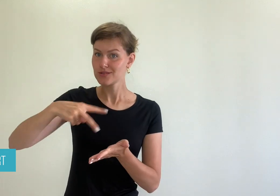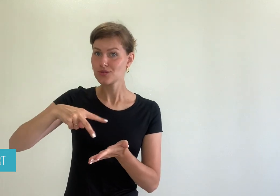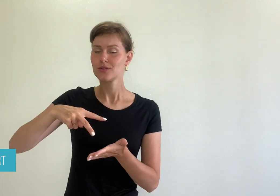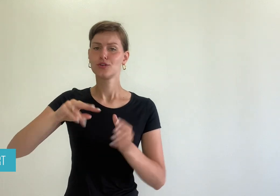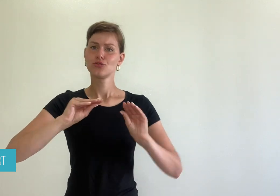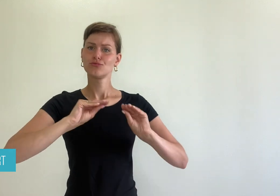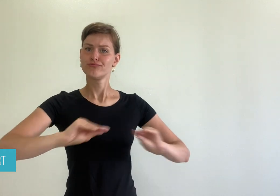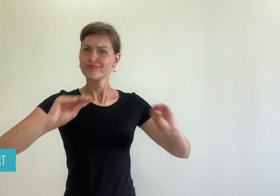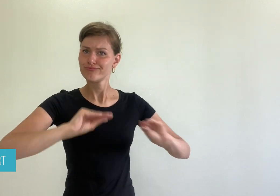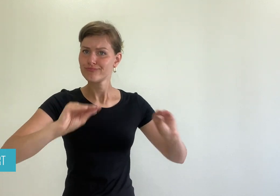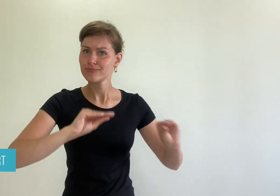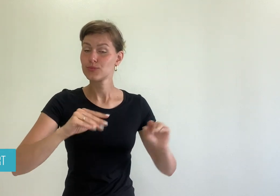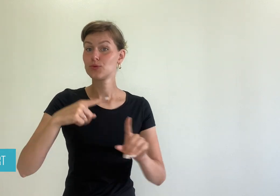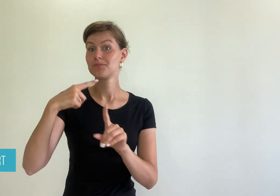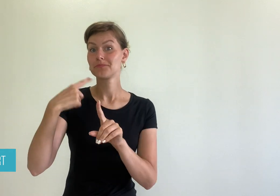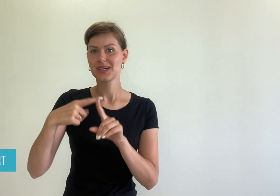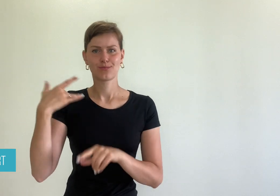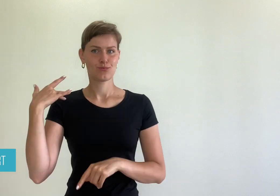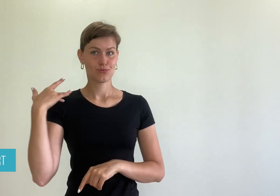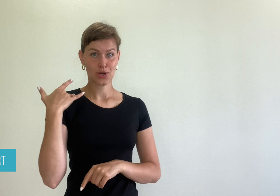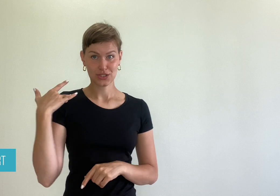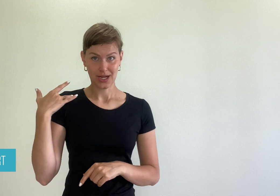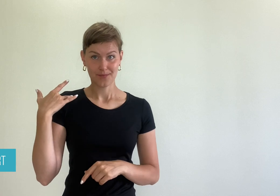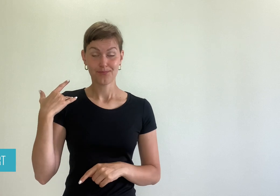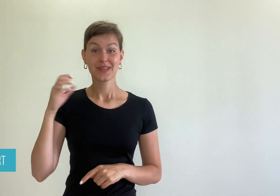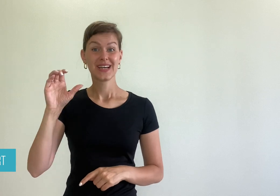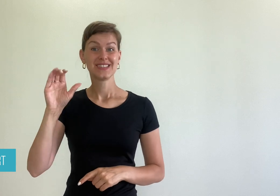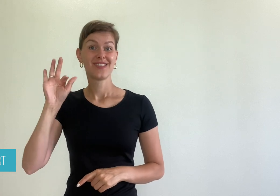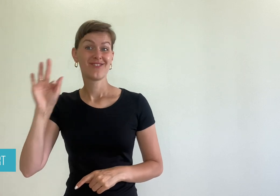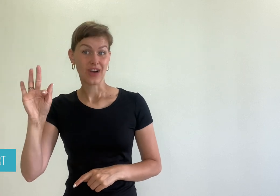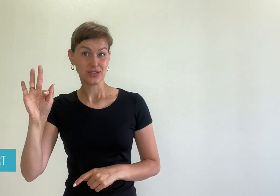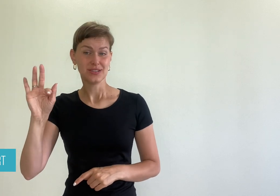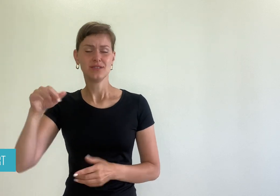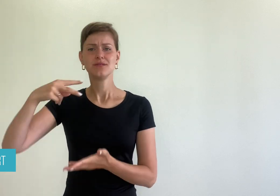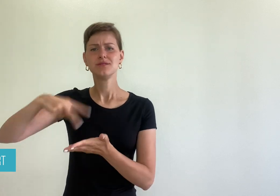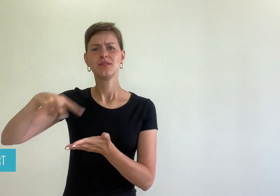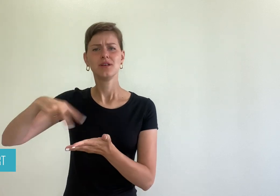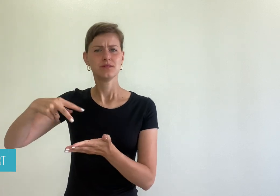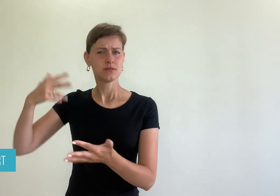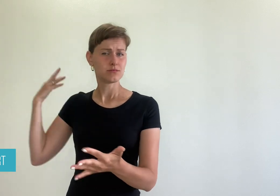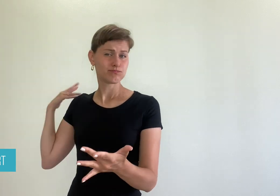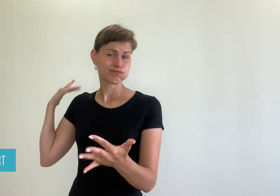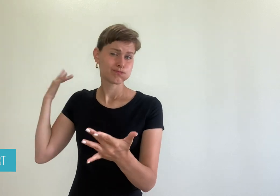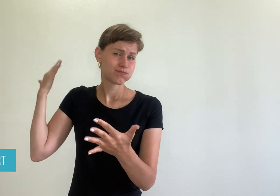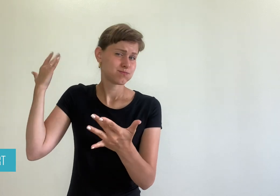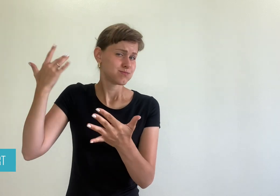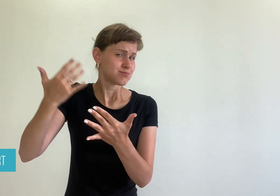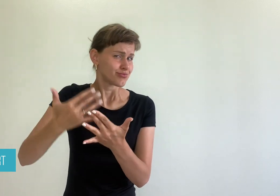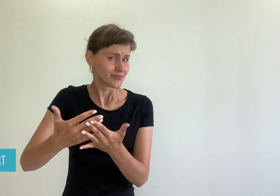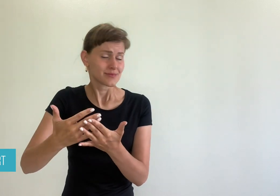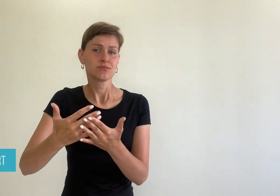choreographer and model. Chris has been dancing for a long time,